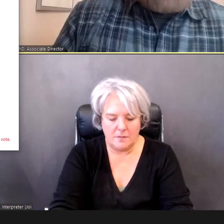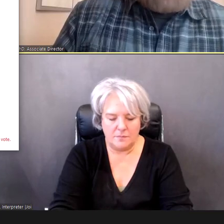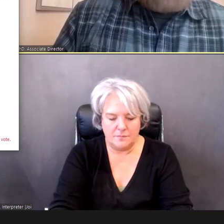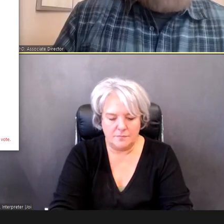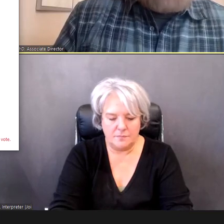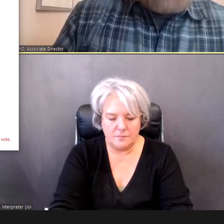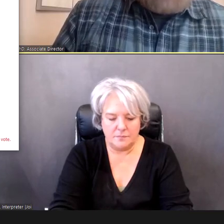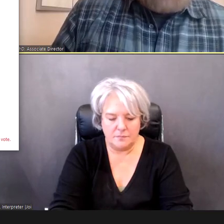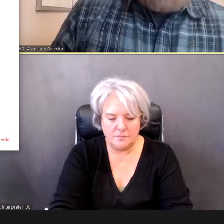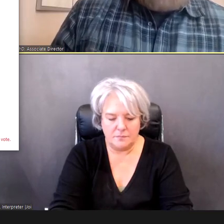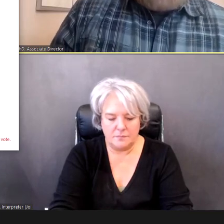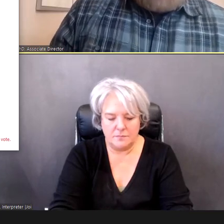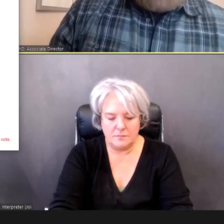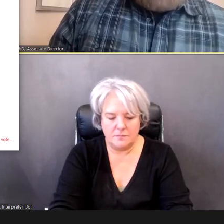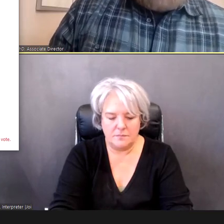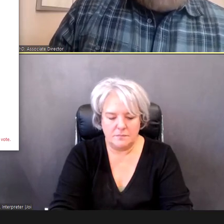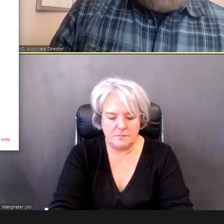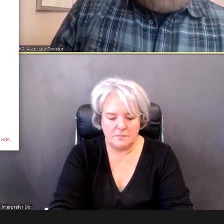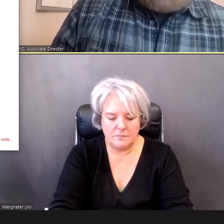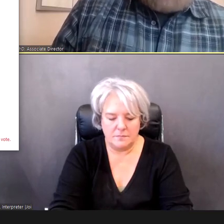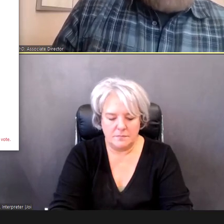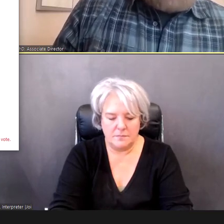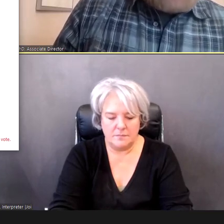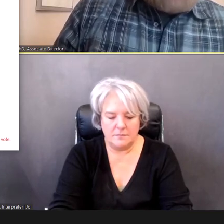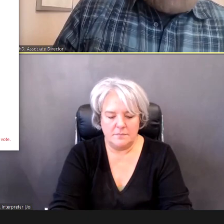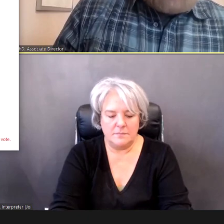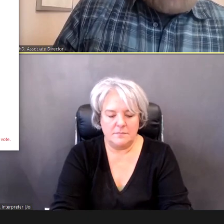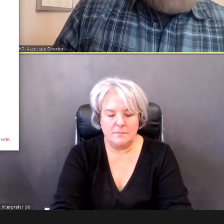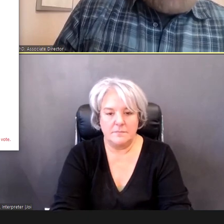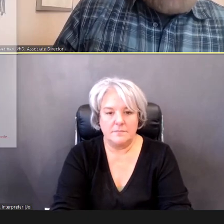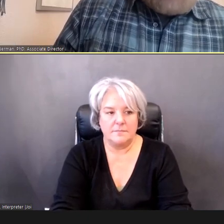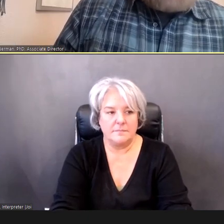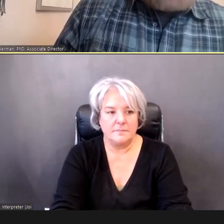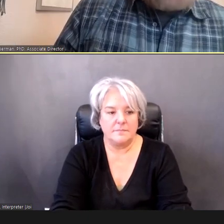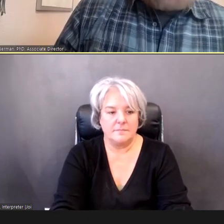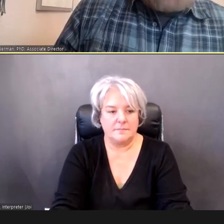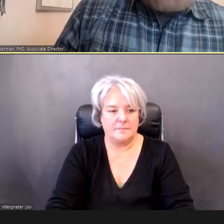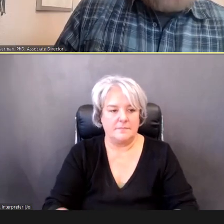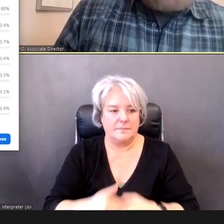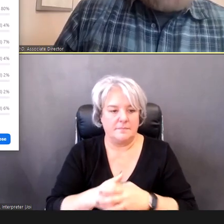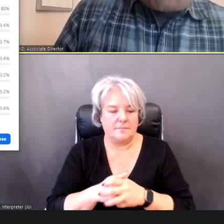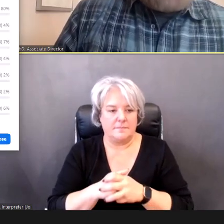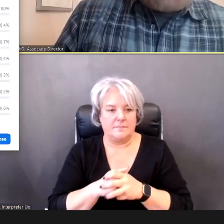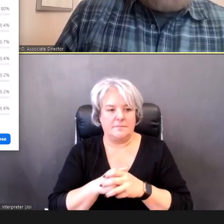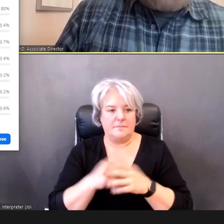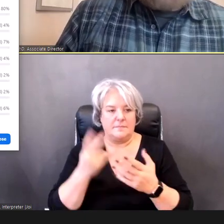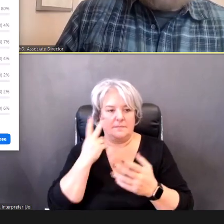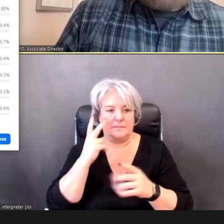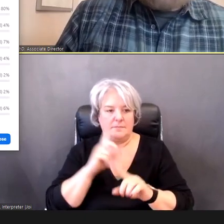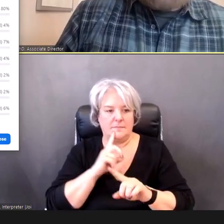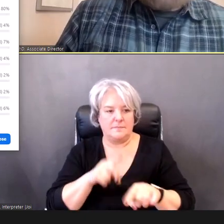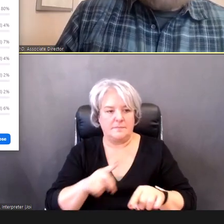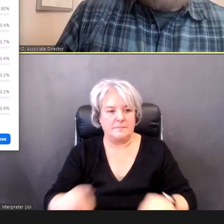question. All right, let's all right, let's see what our answers are here, ah,